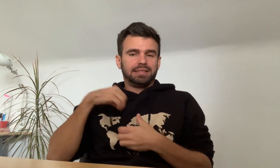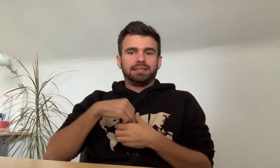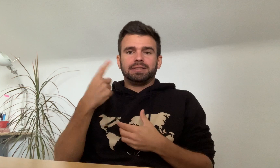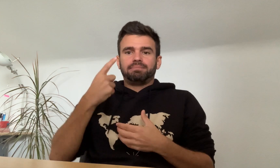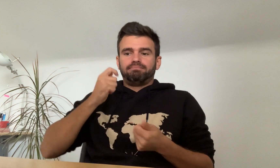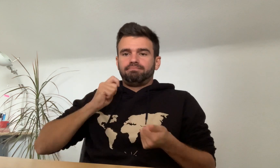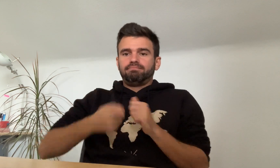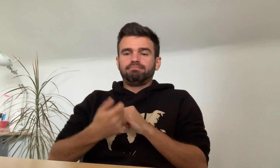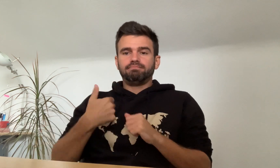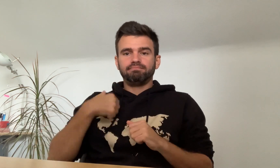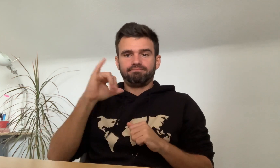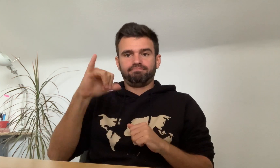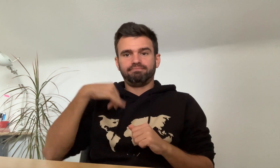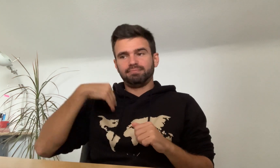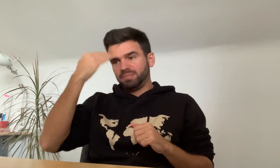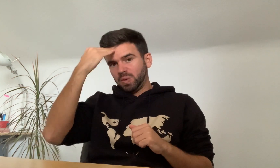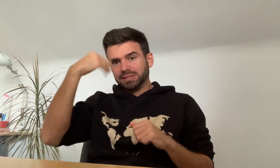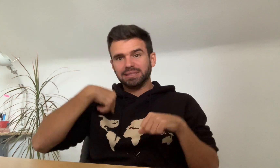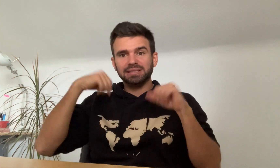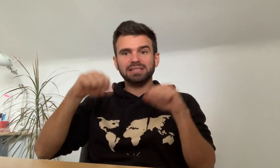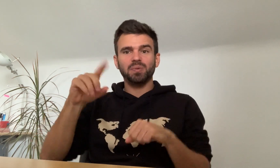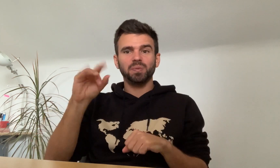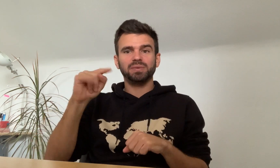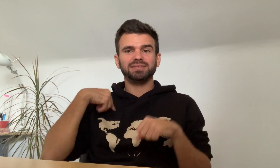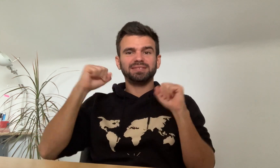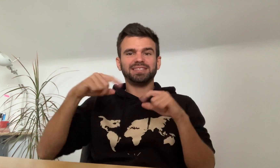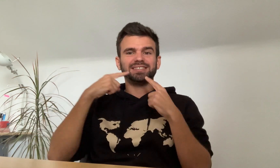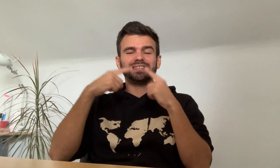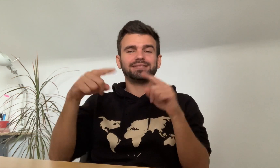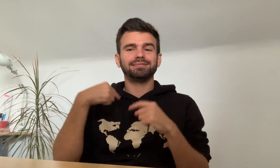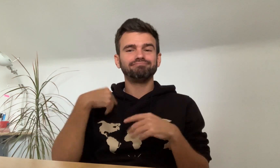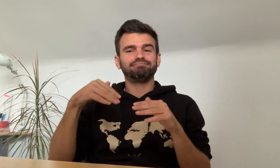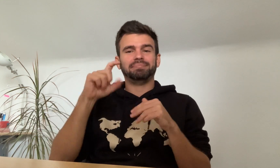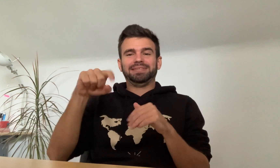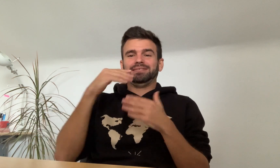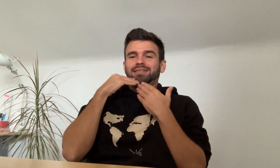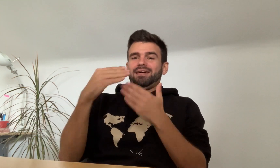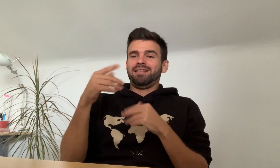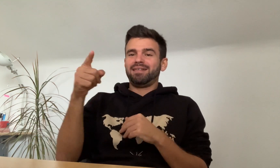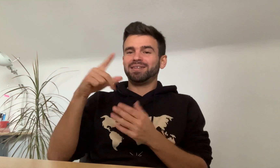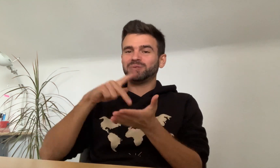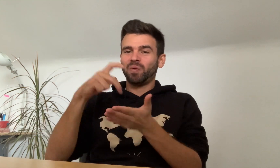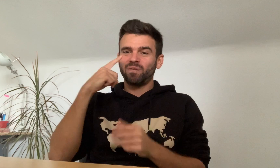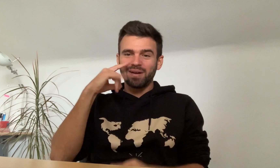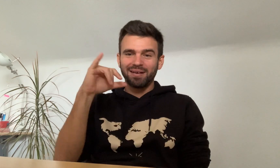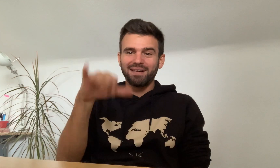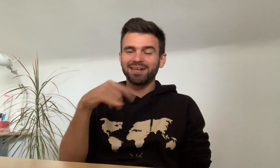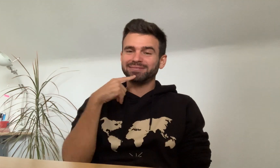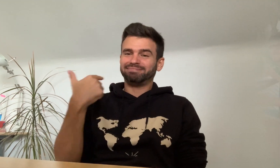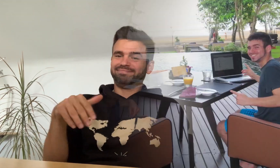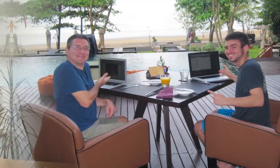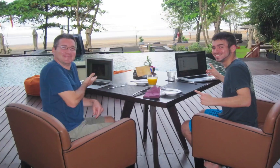I felt something in me shift, and I knew I can do it and succeed. I have to thank Joel for that.